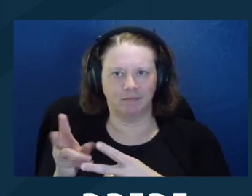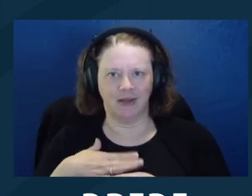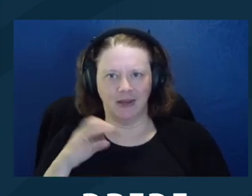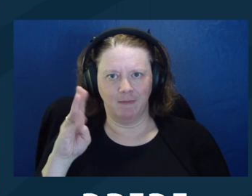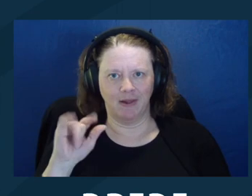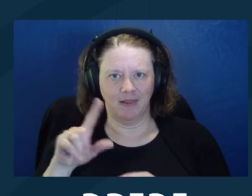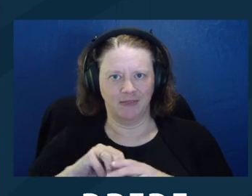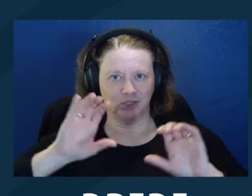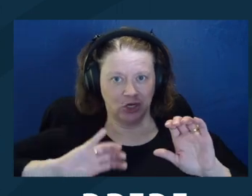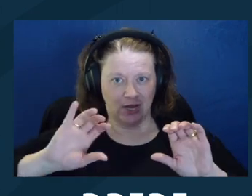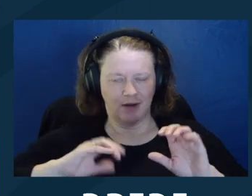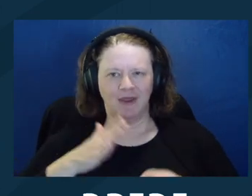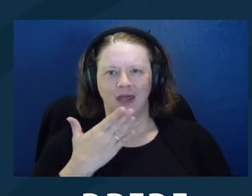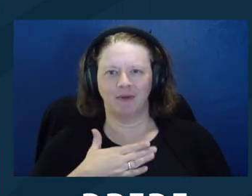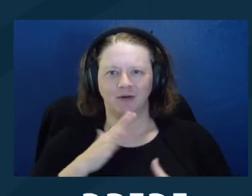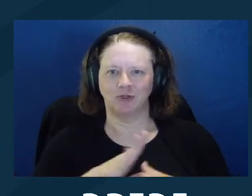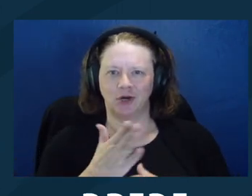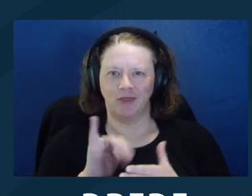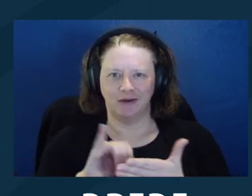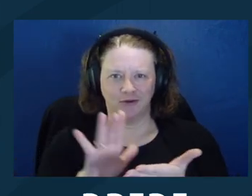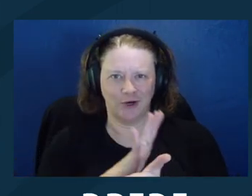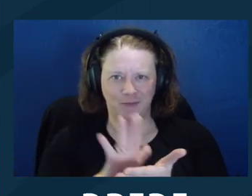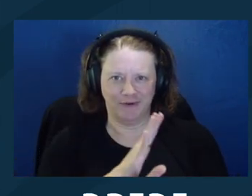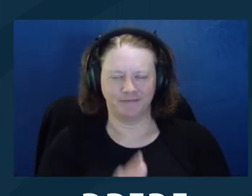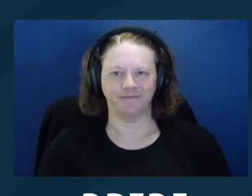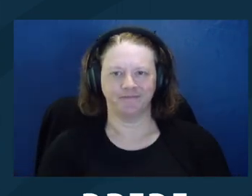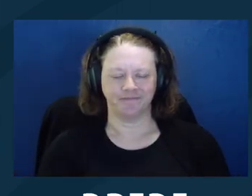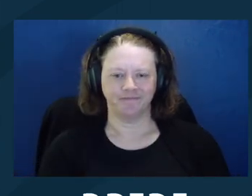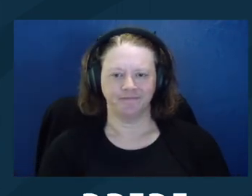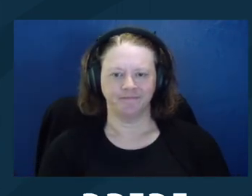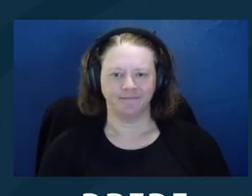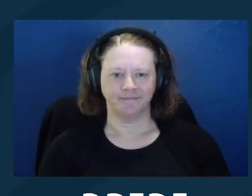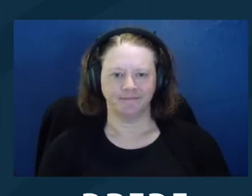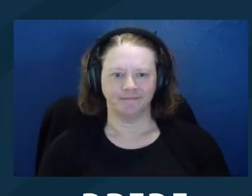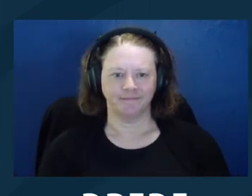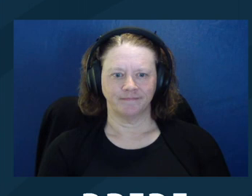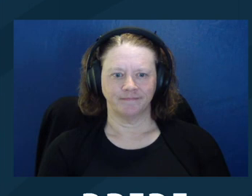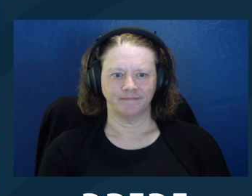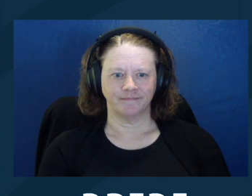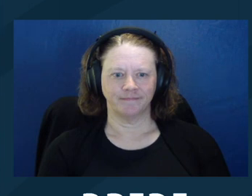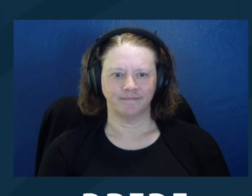to E‑mail me. My E‑mail is easy to find, and I'll put it in the chat. But I'm happy